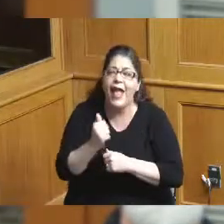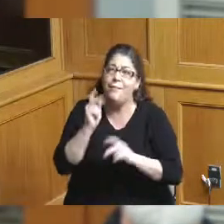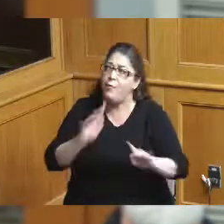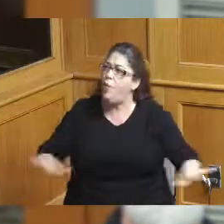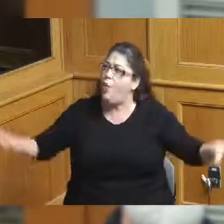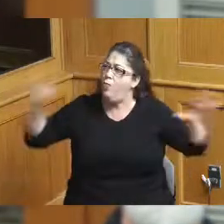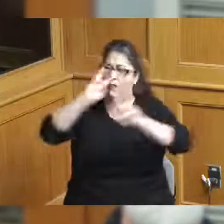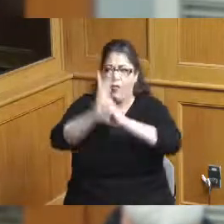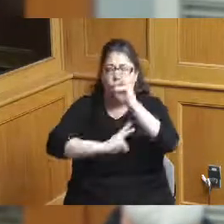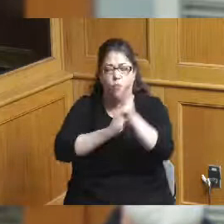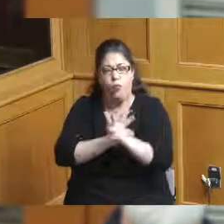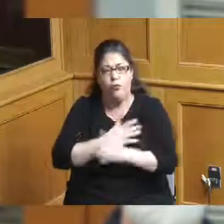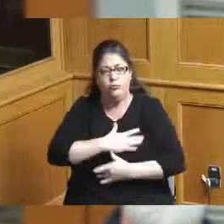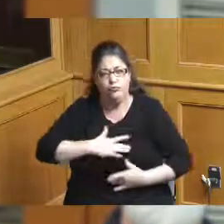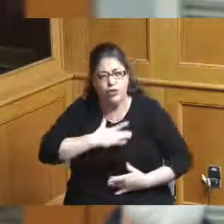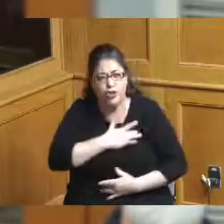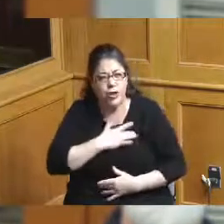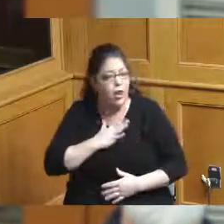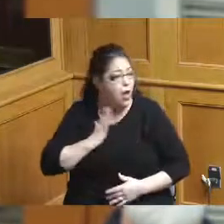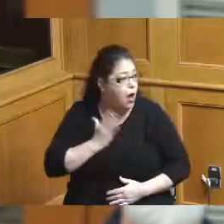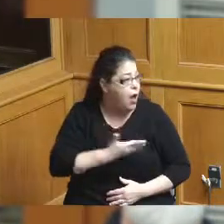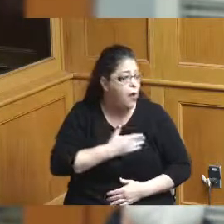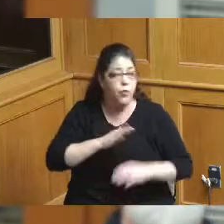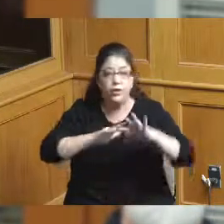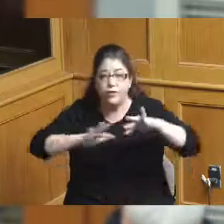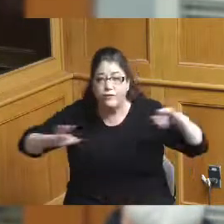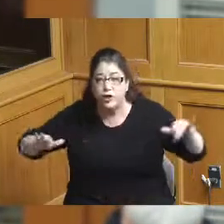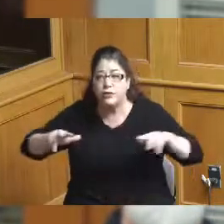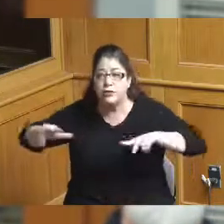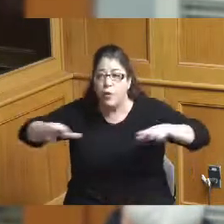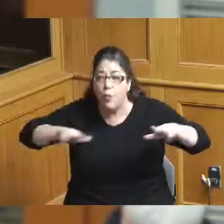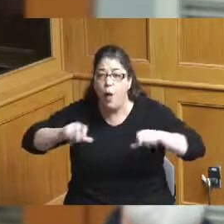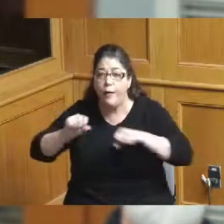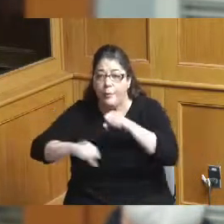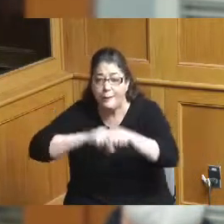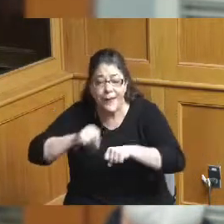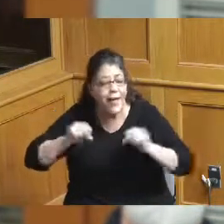that there's much to do here love that our city is walkable bikeable and has effective public